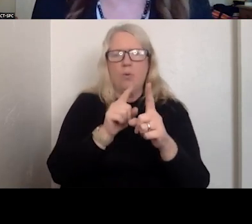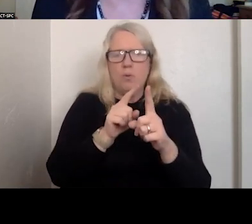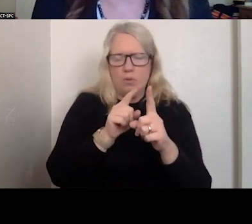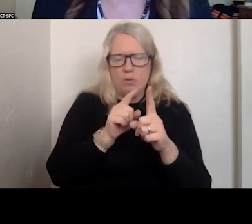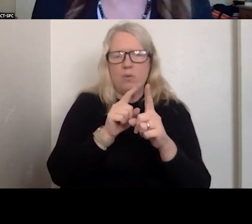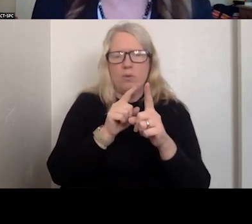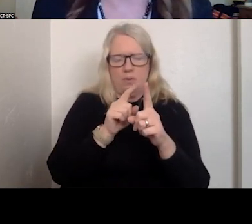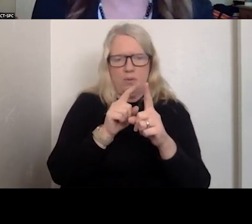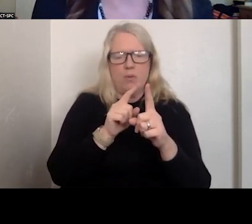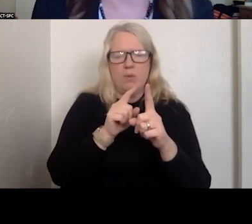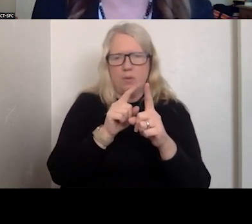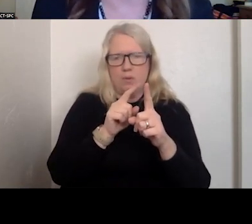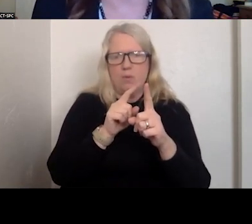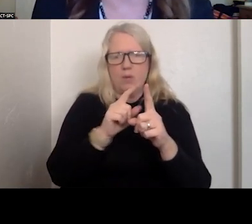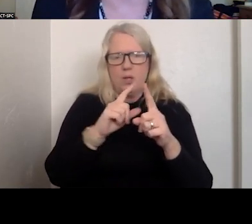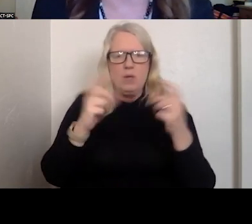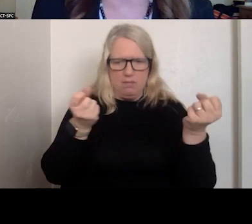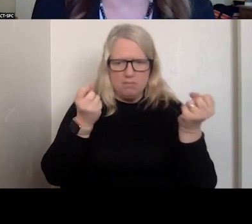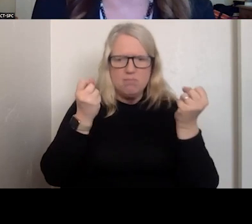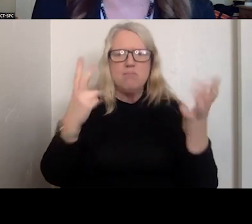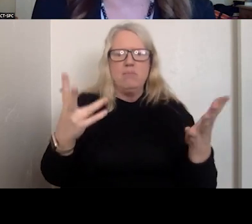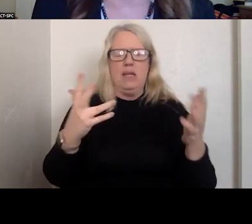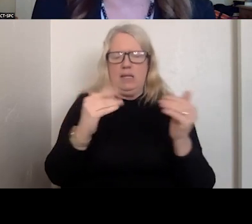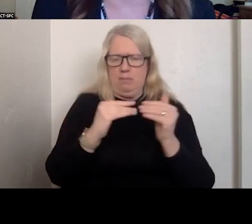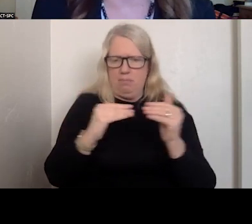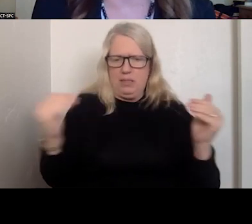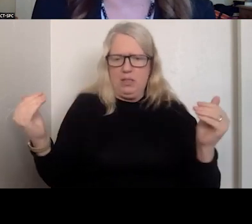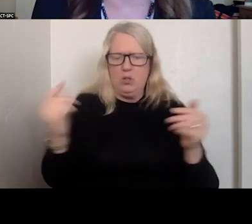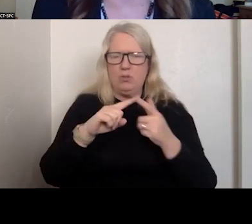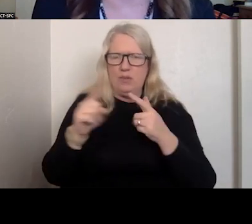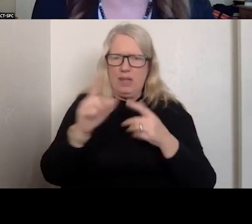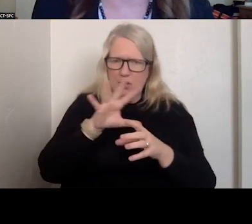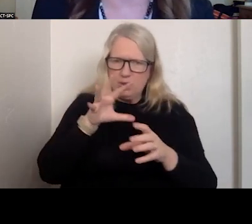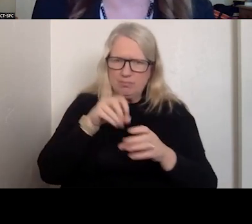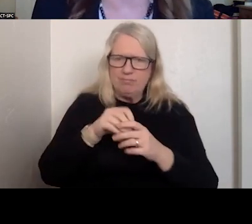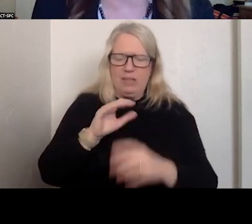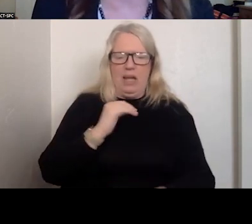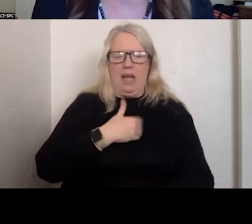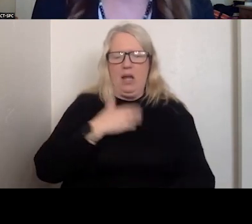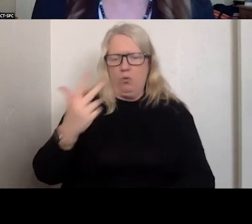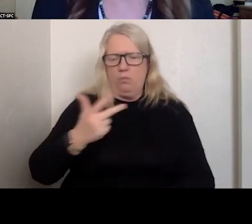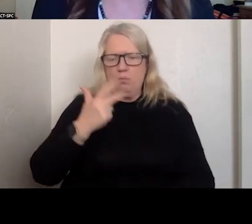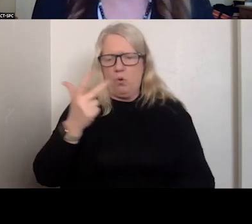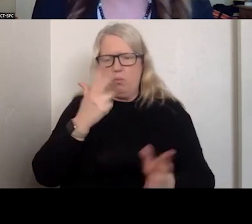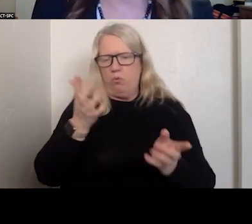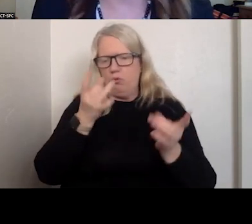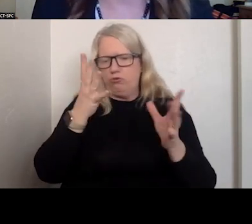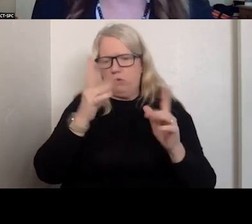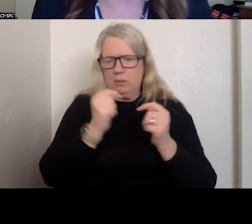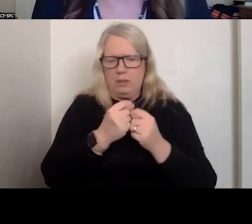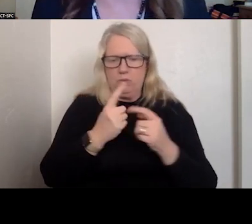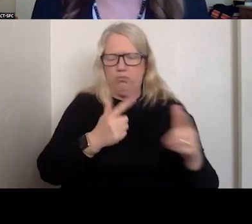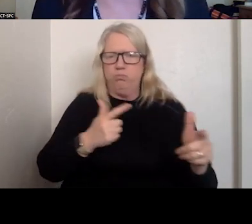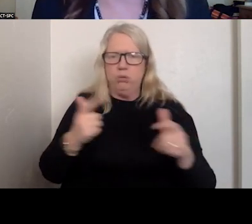A LOT OF PEERS THAT ARE EMBEDDED WITH THE MOBILE CRISIS TEAM SO THAT WE CAN CONNECT MUCH MORE QUICKLY WITH INDIVIDUALS AND